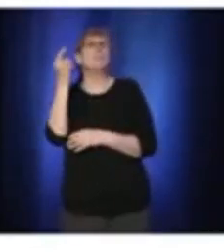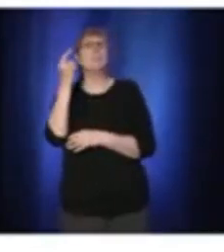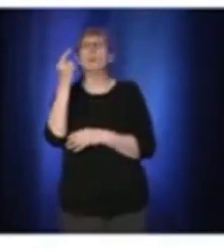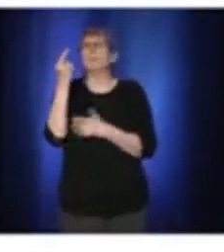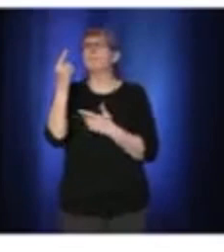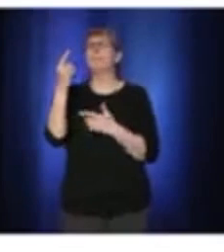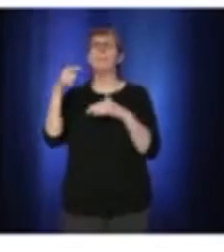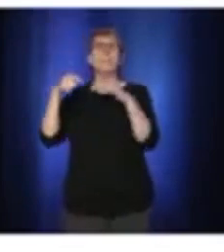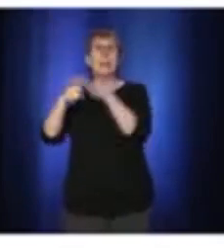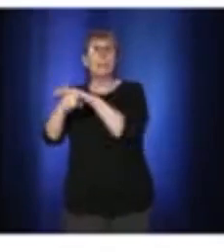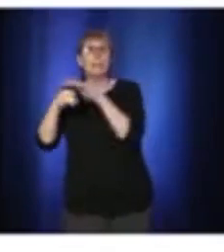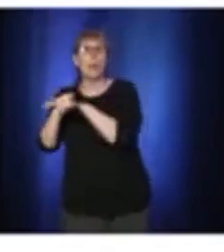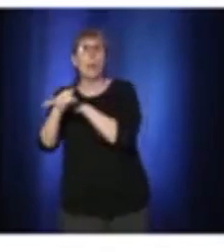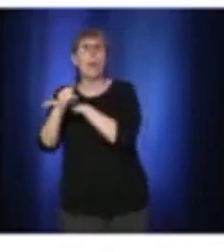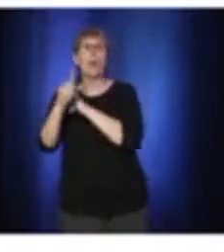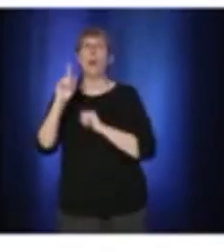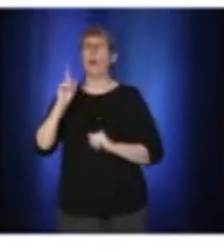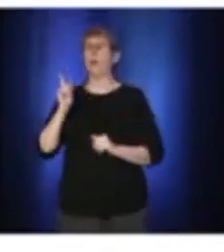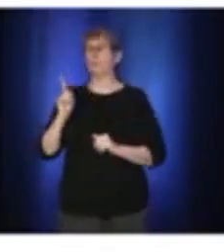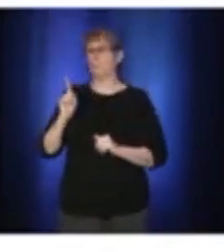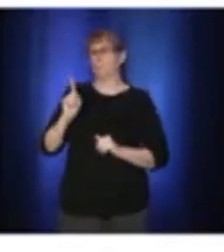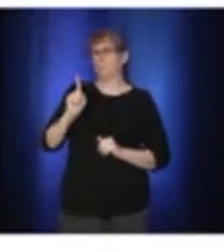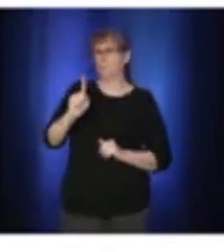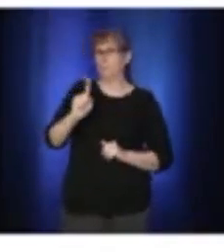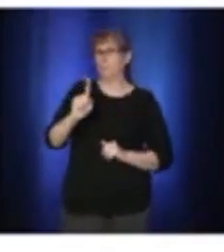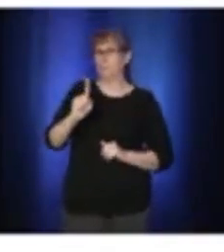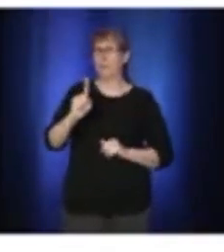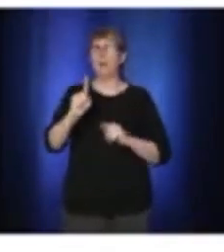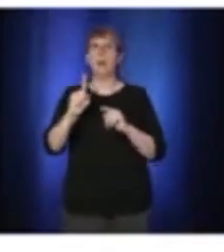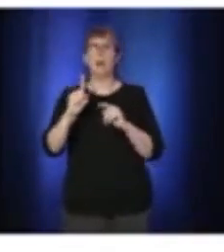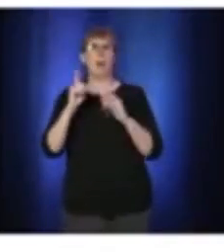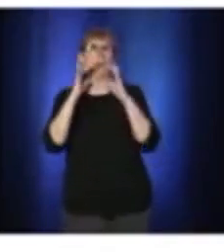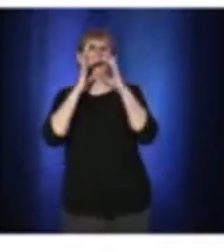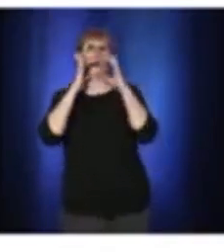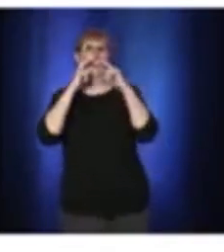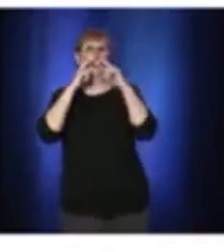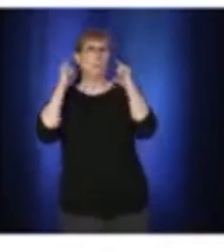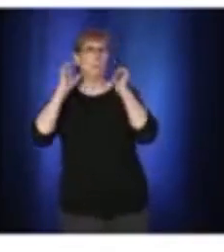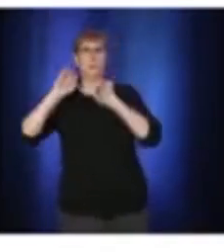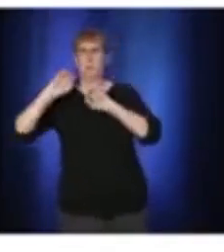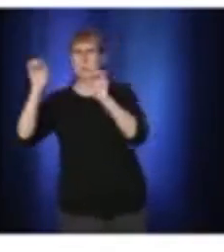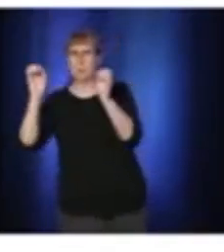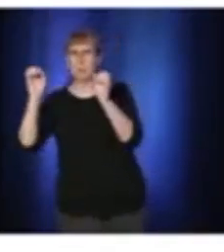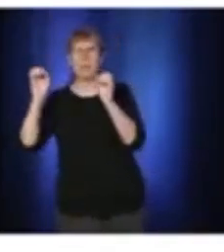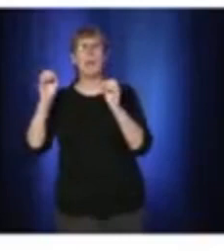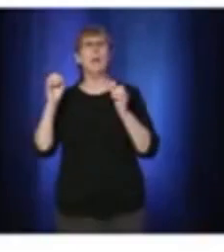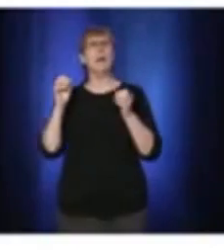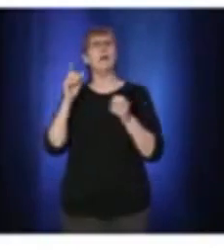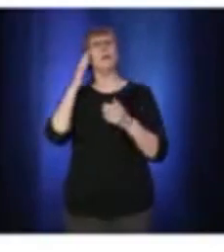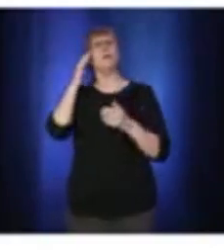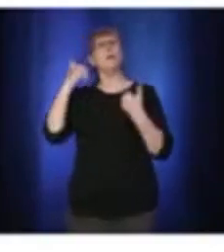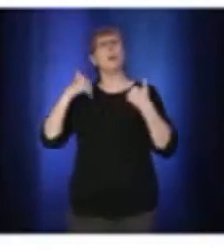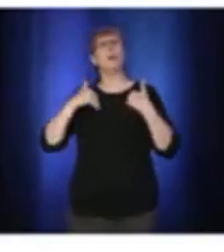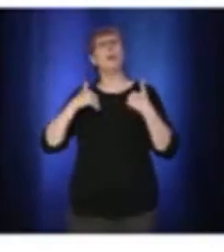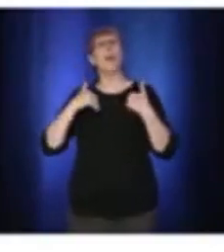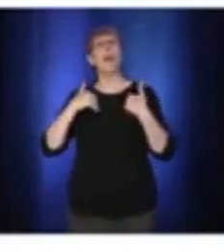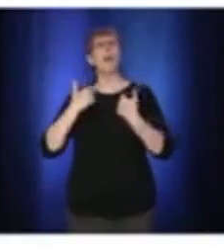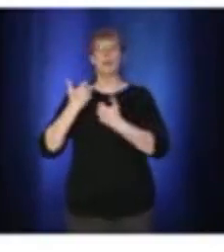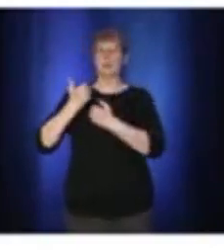mask. Metro security won't be able to fine, they'll just have to ask you to leave? Can you just go into detail please .